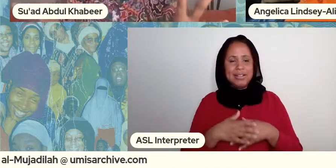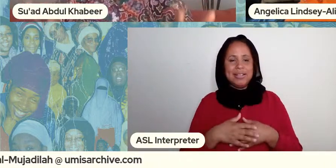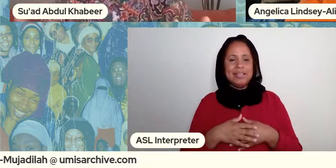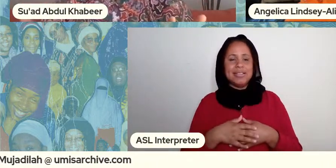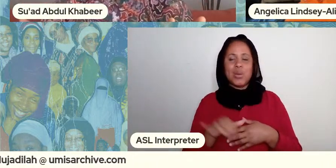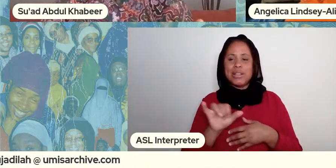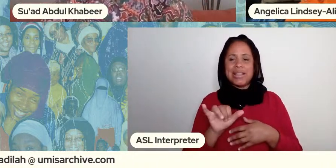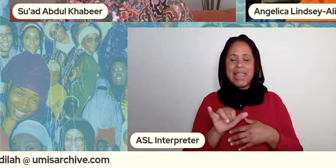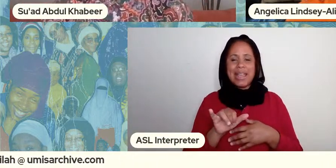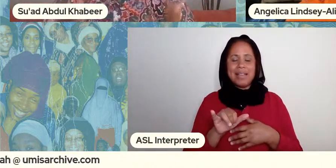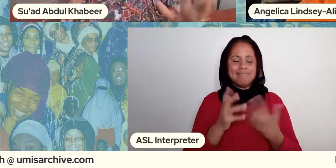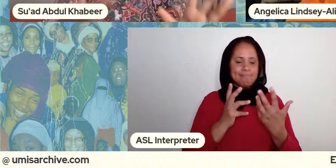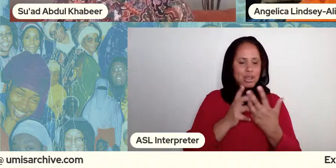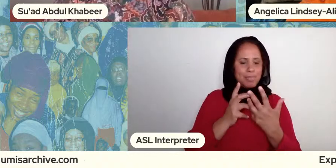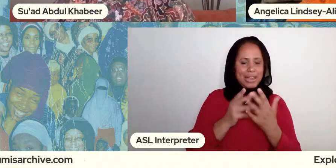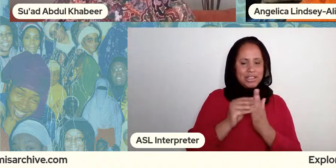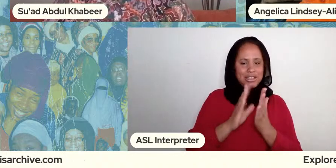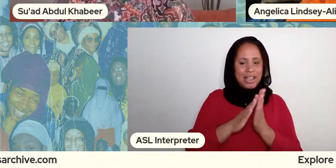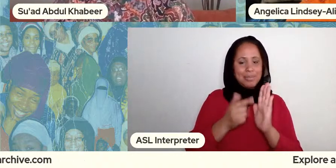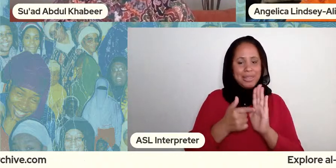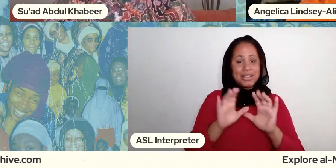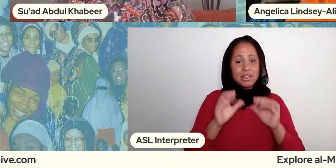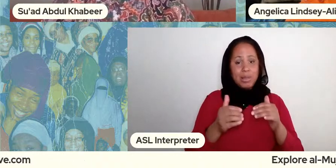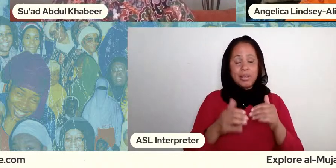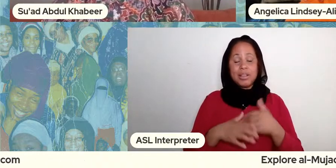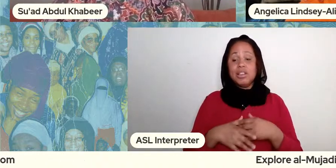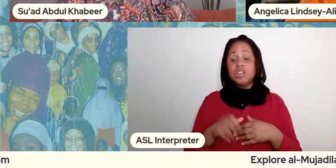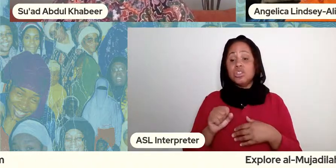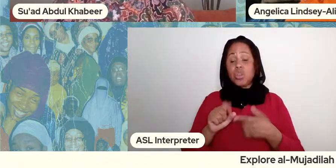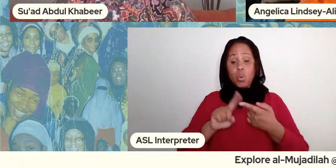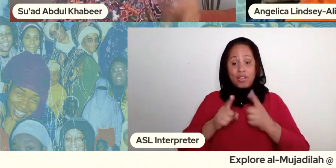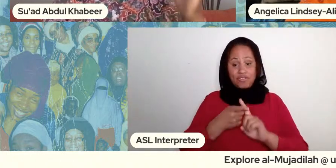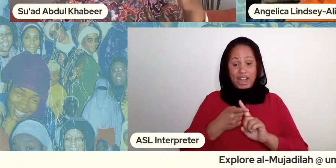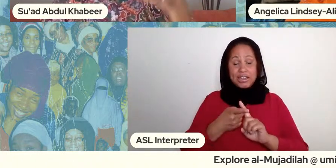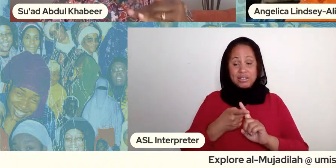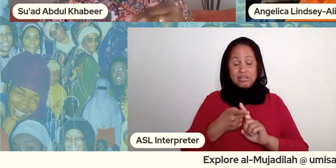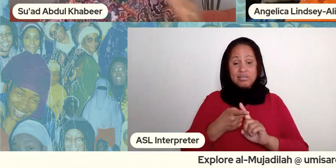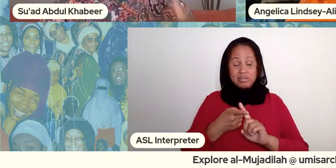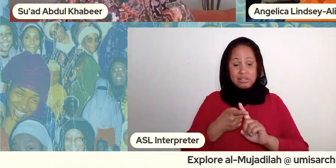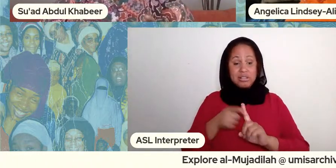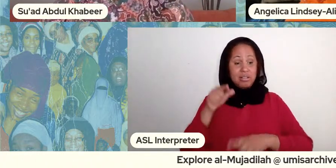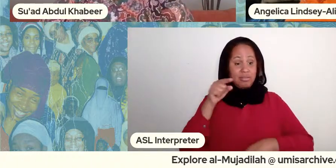in this collection so it's from a friend of hers right um it's a three-page i call it a treaty so